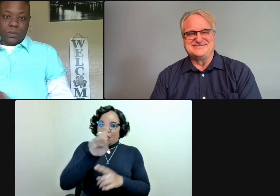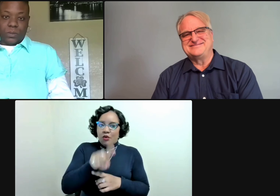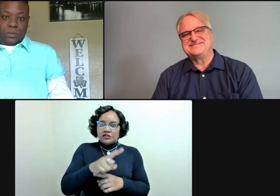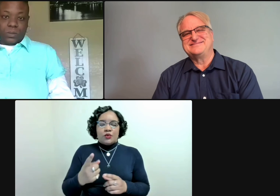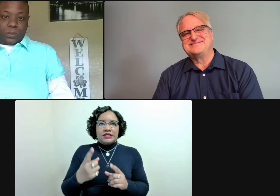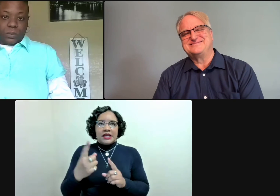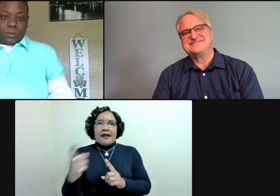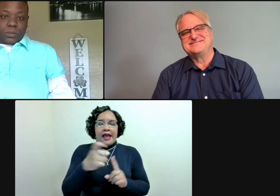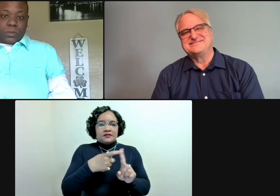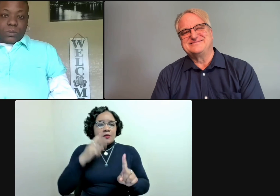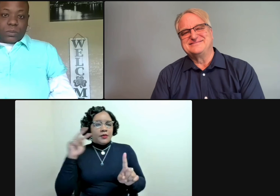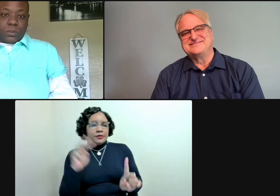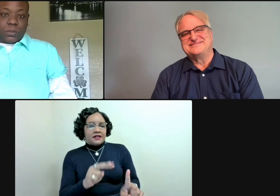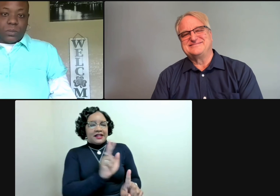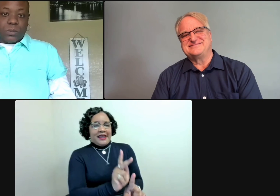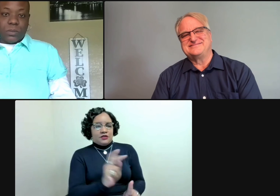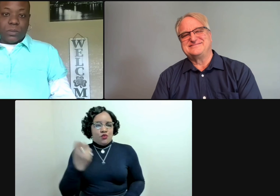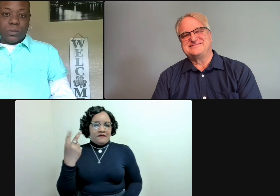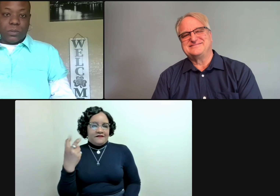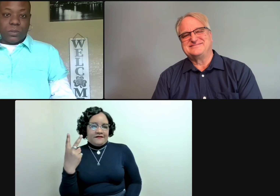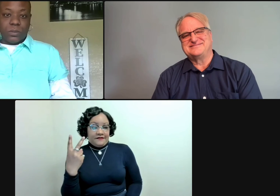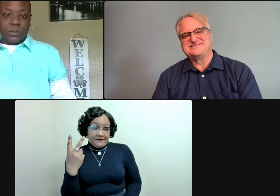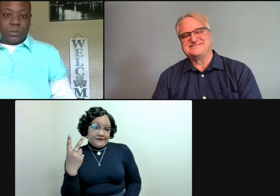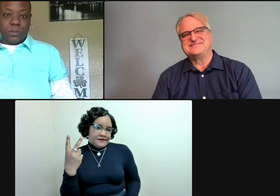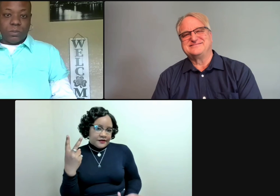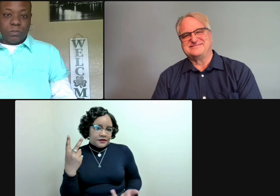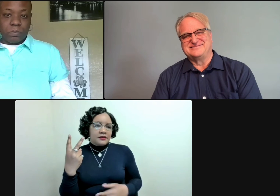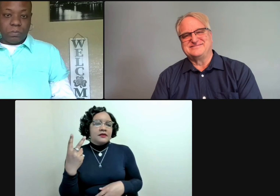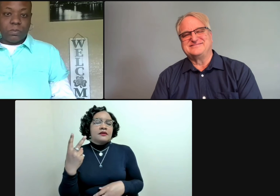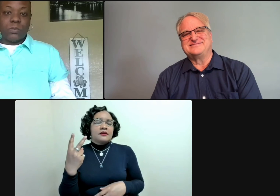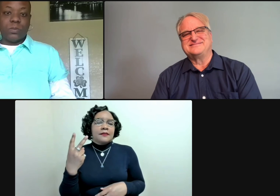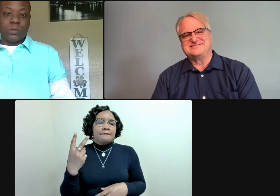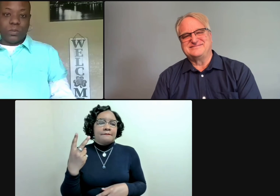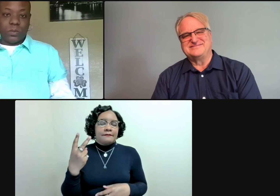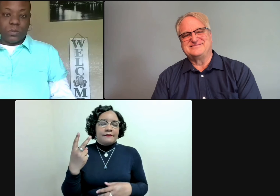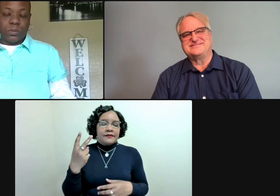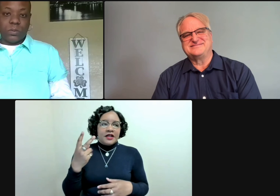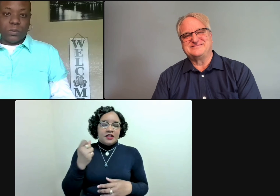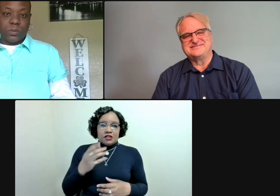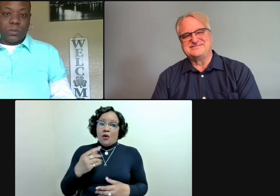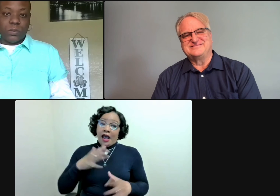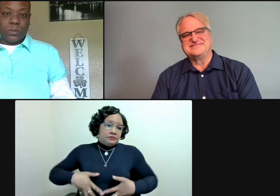I'm assuming the question is from the K-12 perspective.